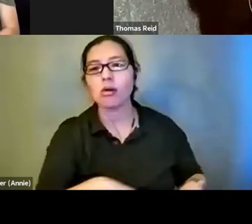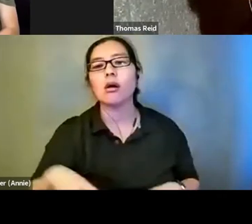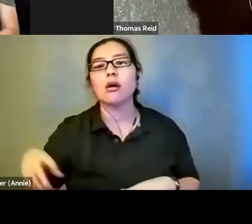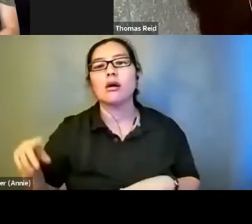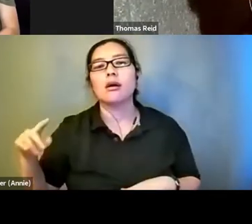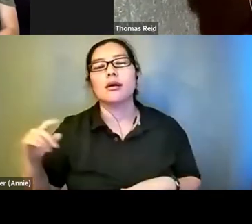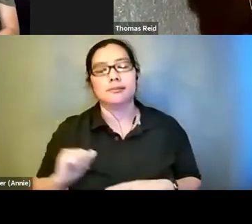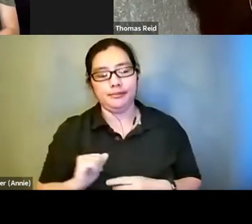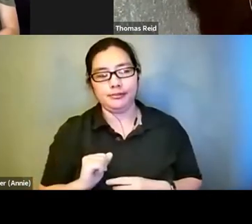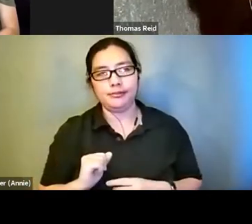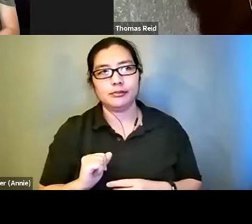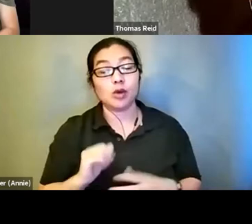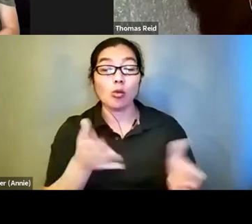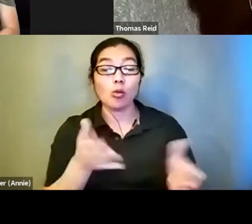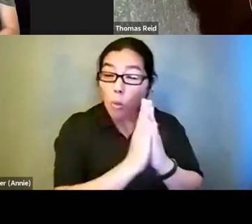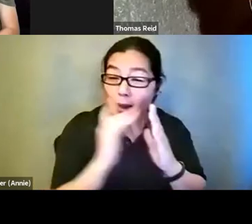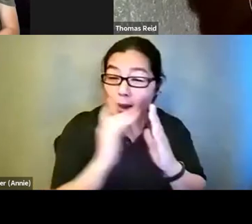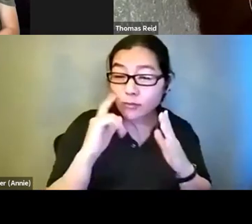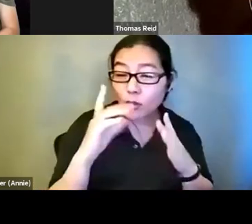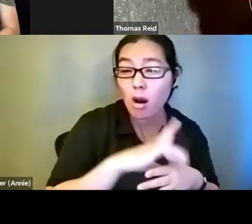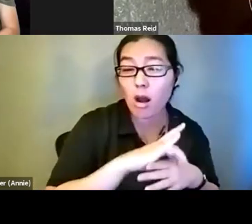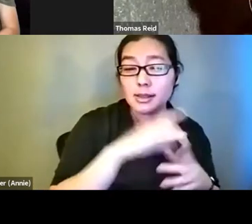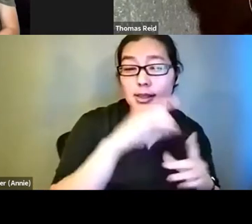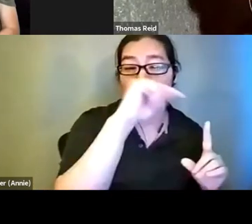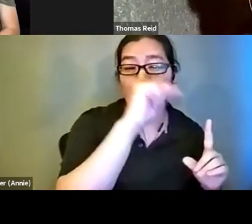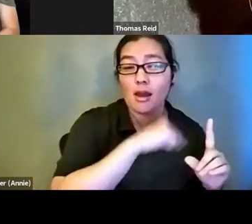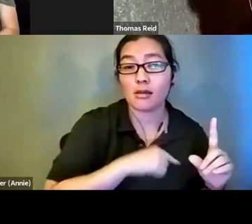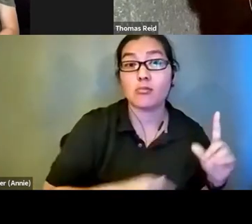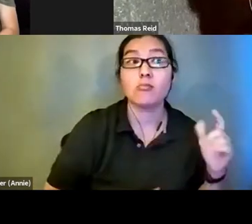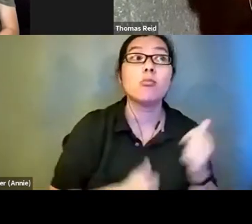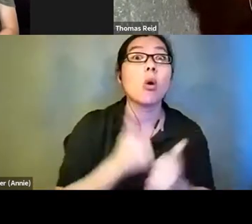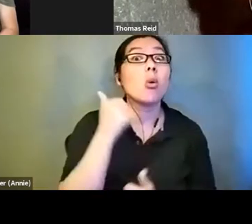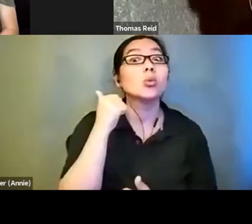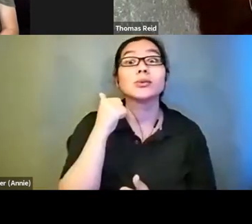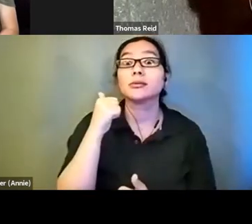for content are almost exclusively entertainment.